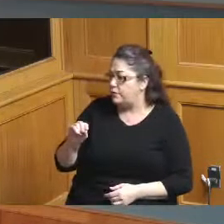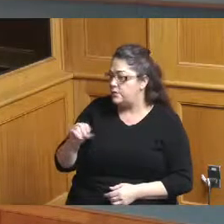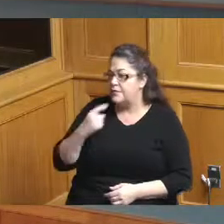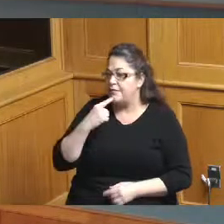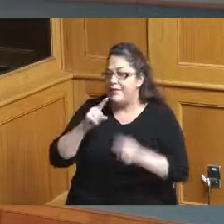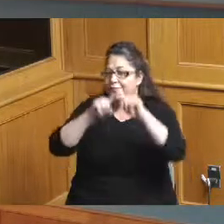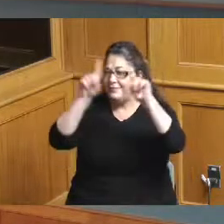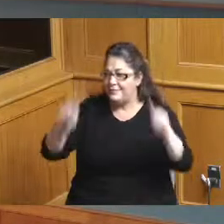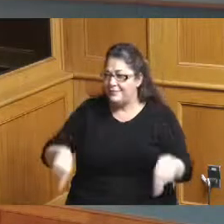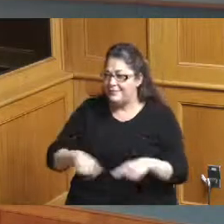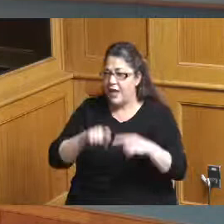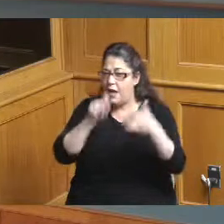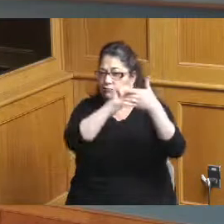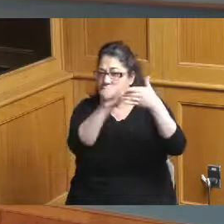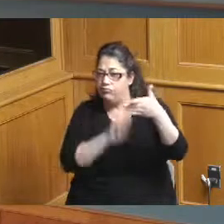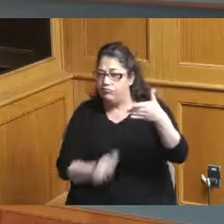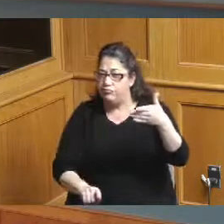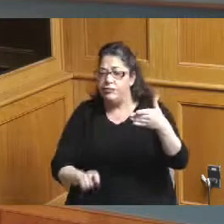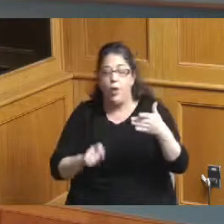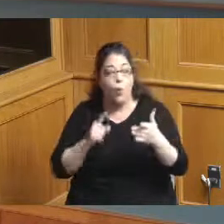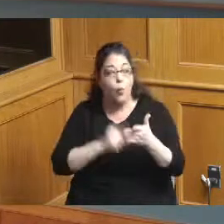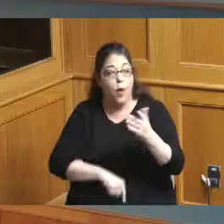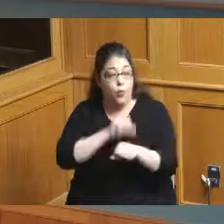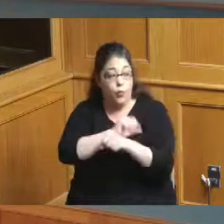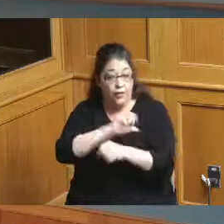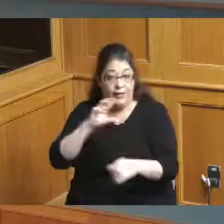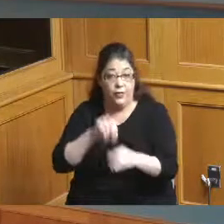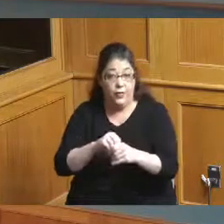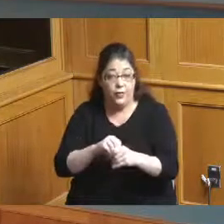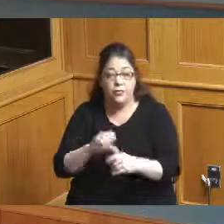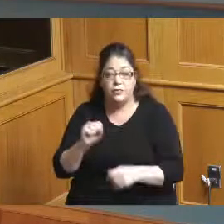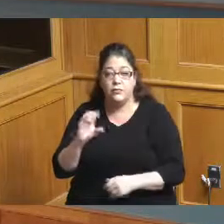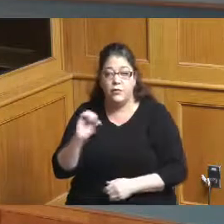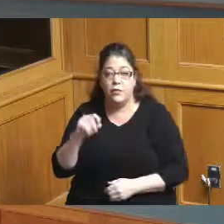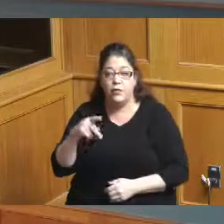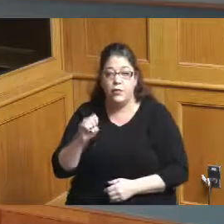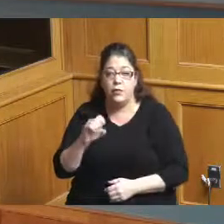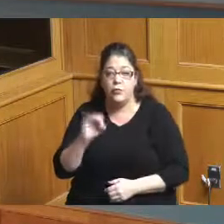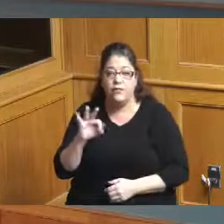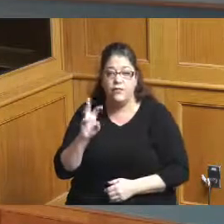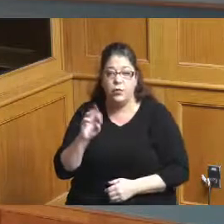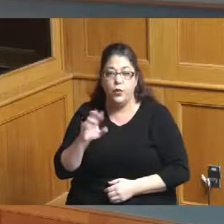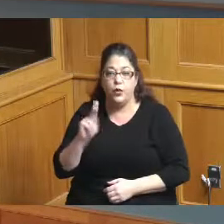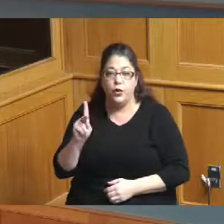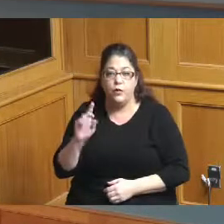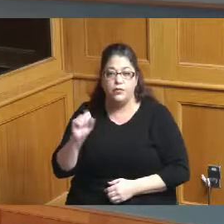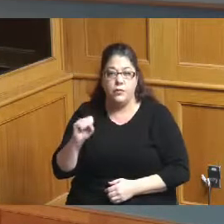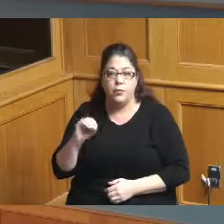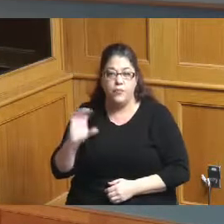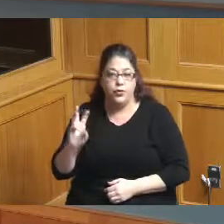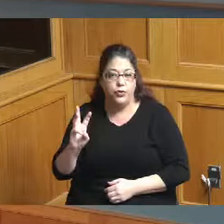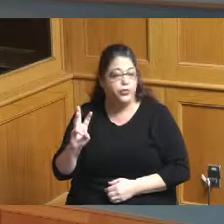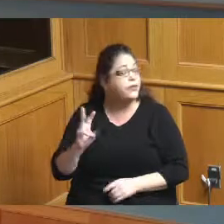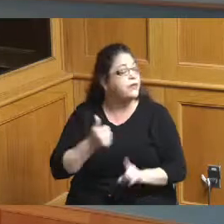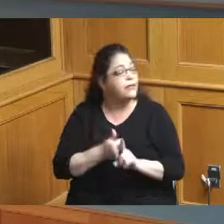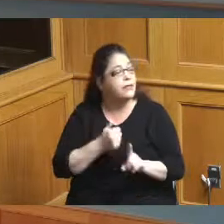is written the way the scope of work is currently written also dictates that 3CDC would be reporting